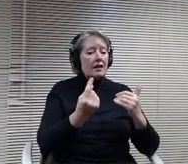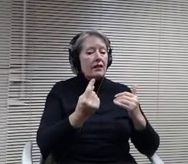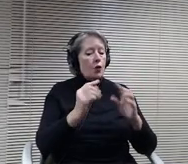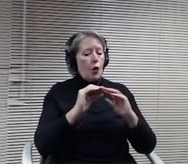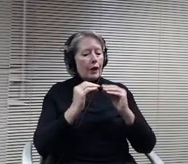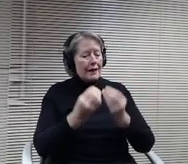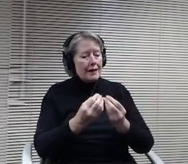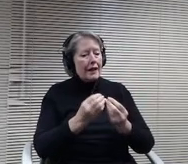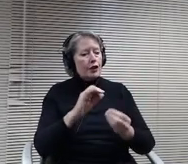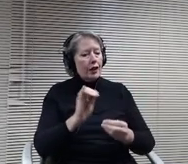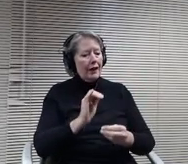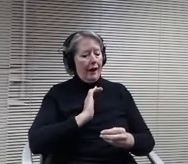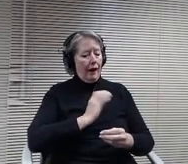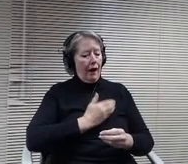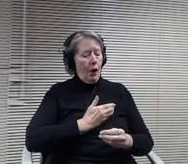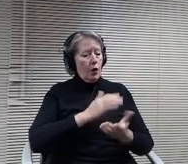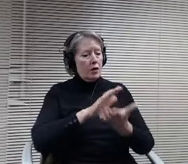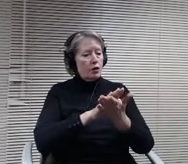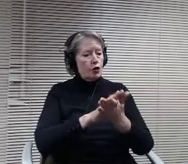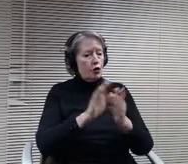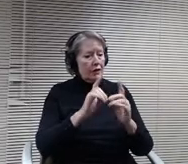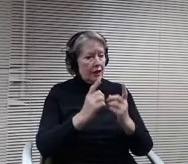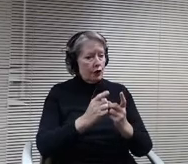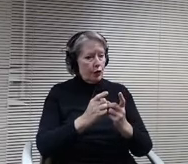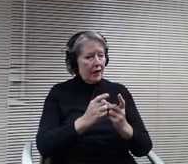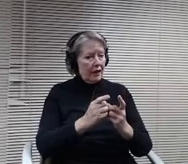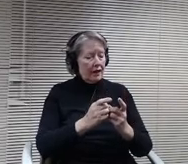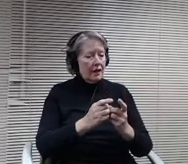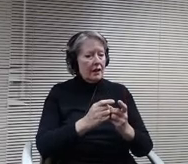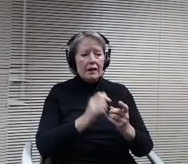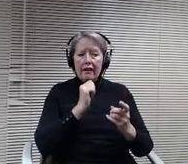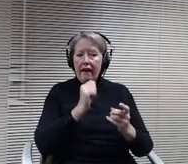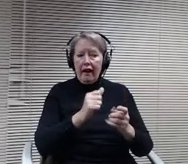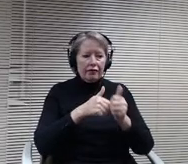to adhere to that Prohibition against revealing details so.